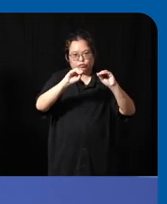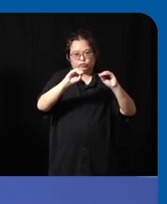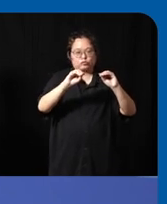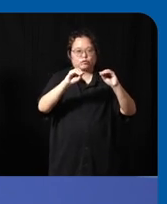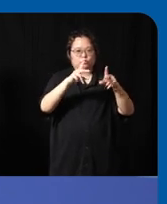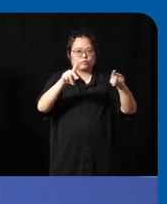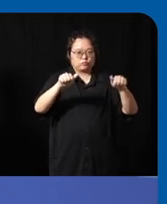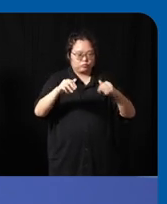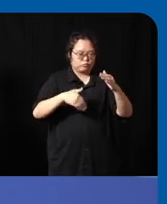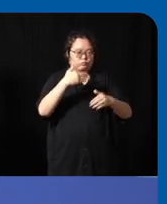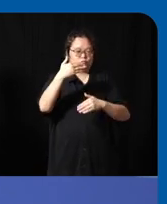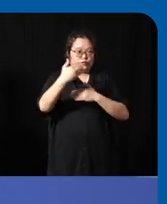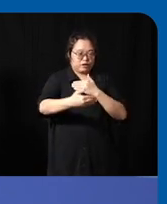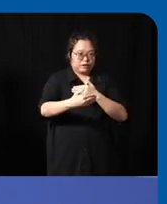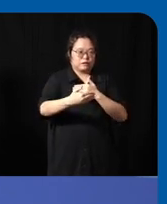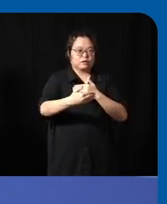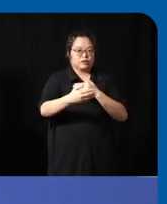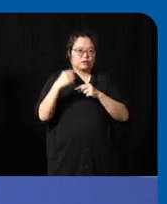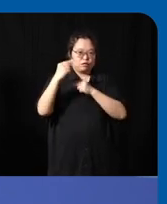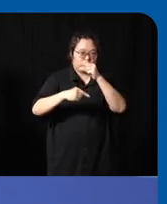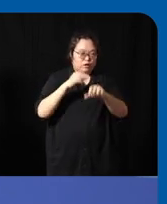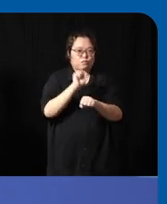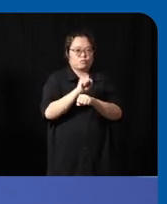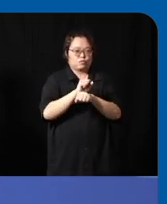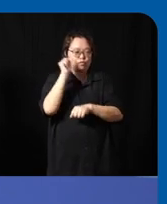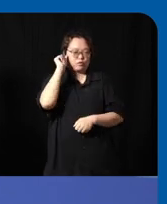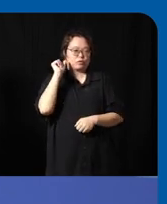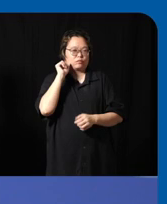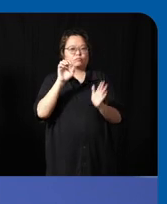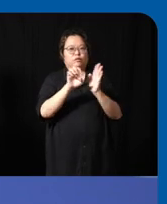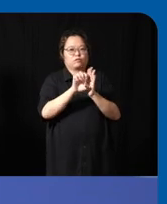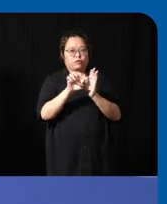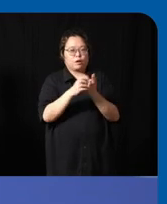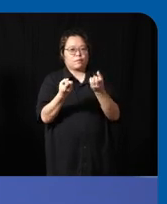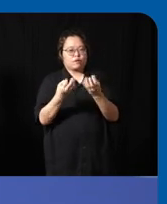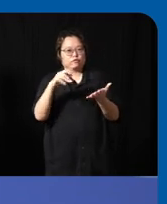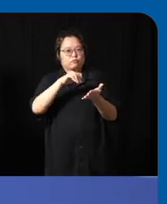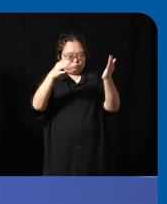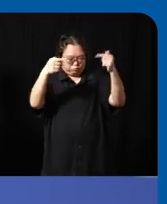of working adults for example many students who come through the Linguistics program want to be